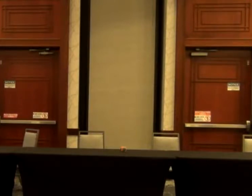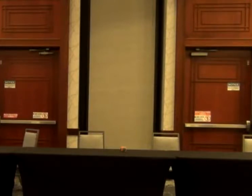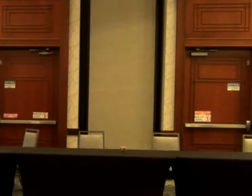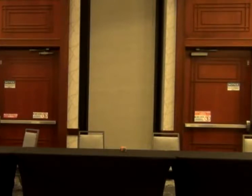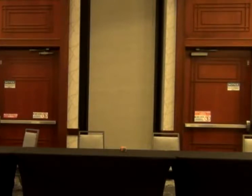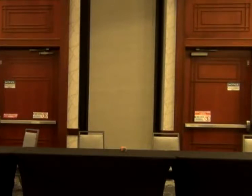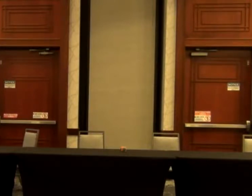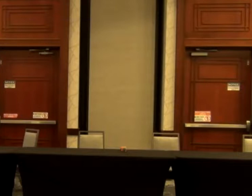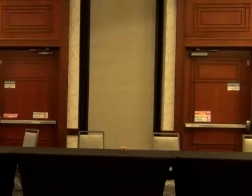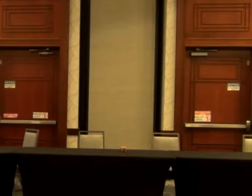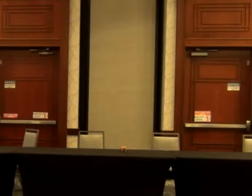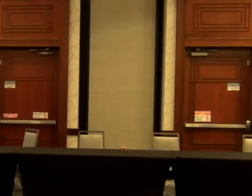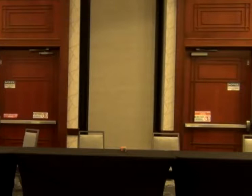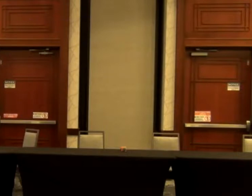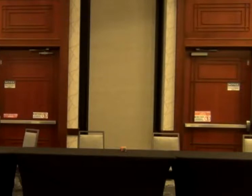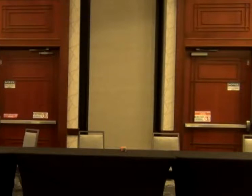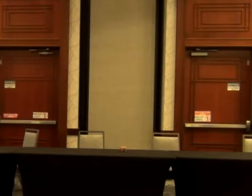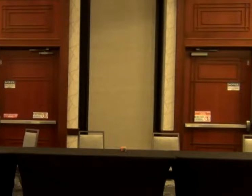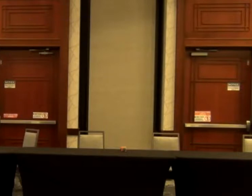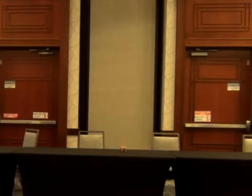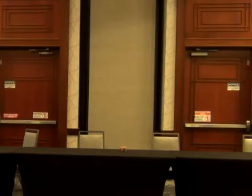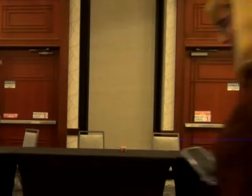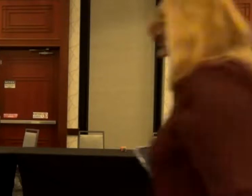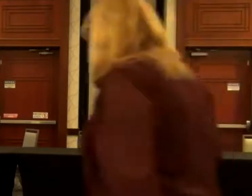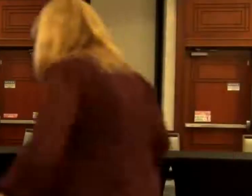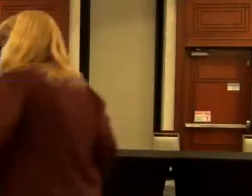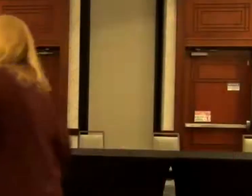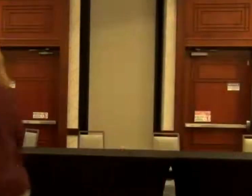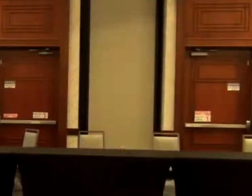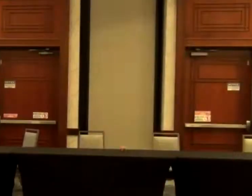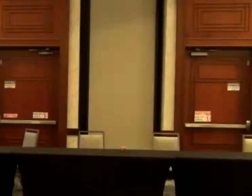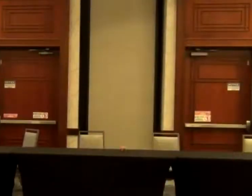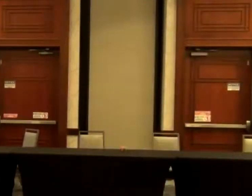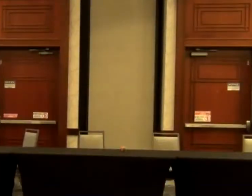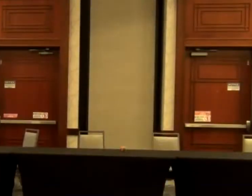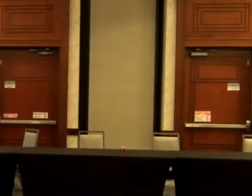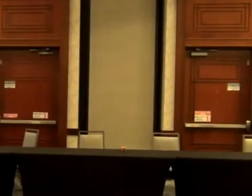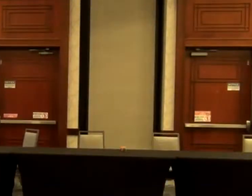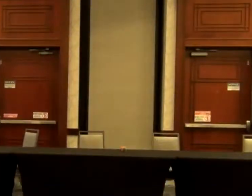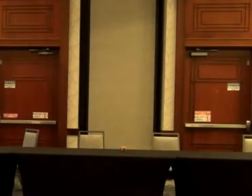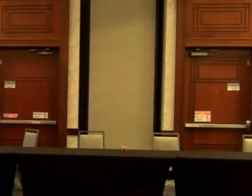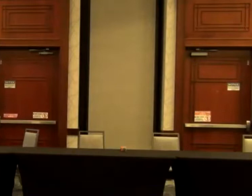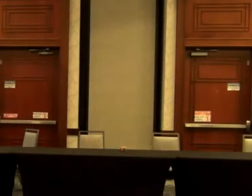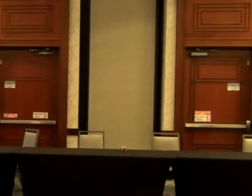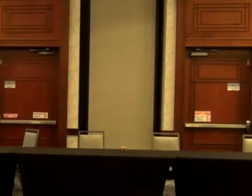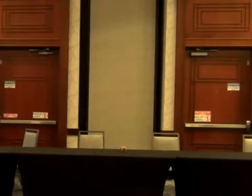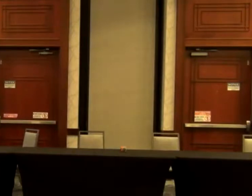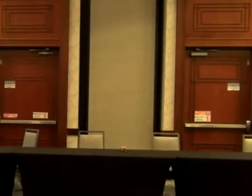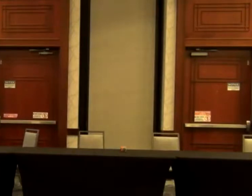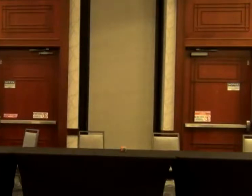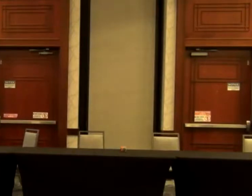However, the regular ballot isn't accessible to individuals with disabilities ensuring accessible elections is a part of what we do.